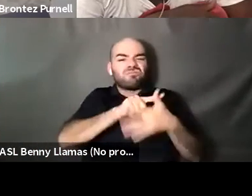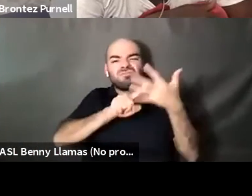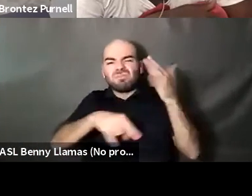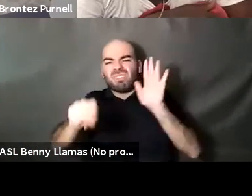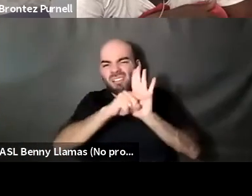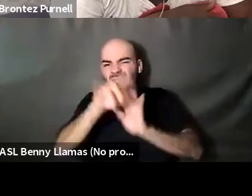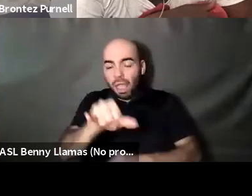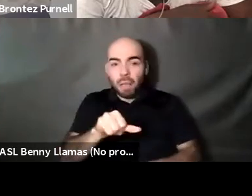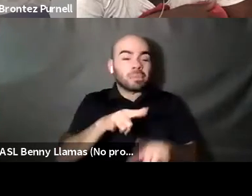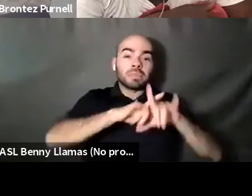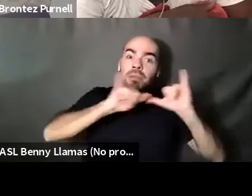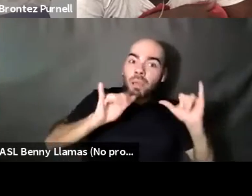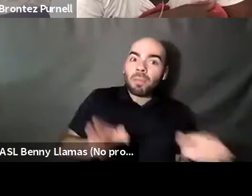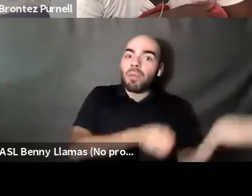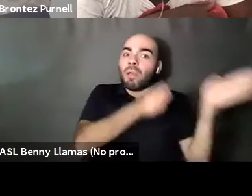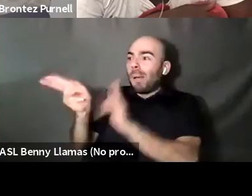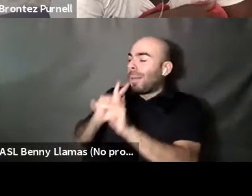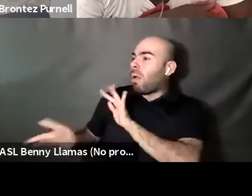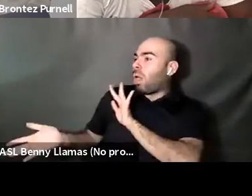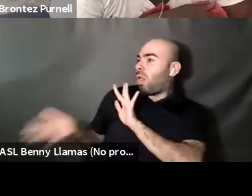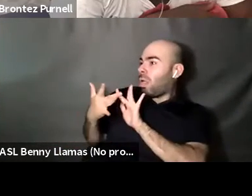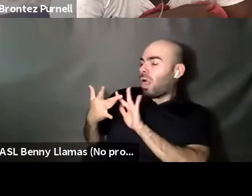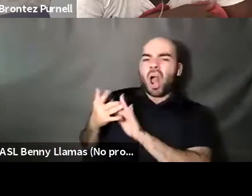Randa Jarrar she/they: Here's $100 Randa Jarrar she/they: Just for because I love your tips or